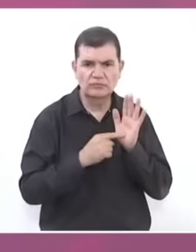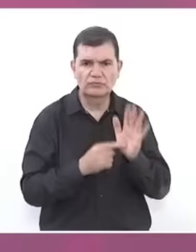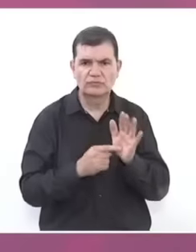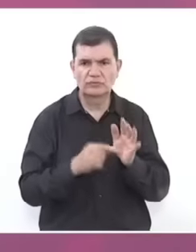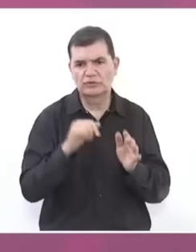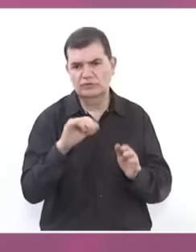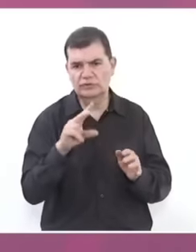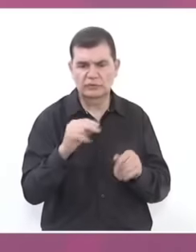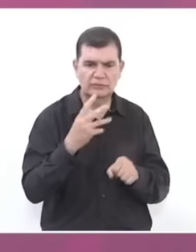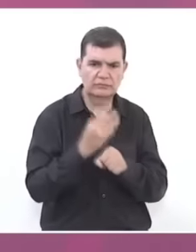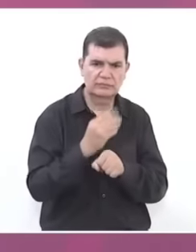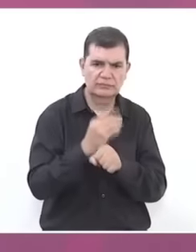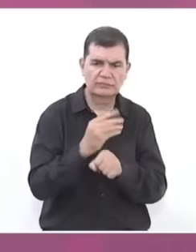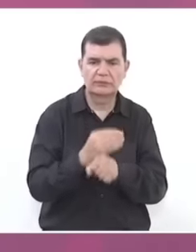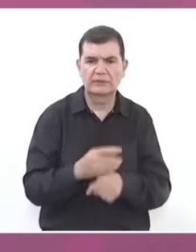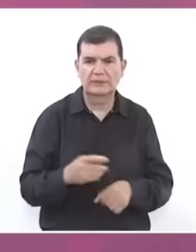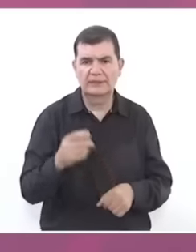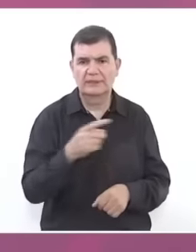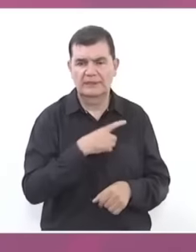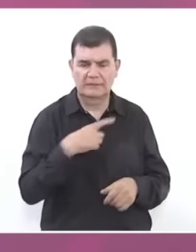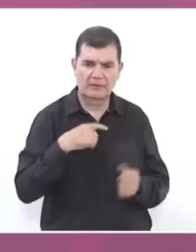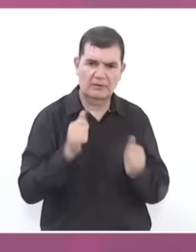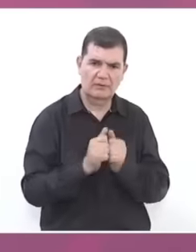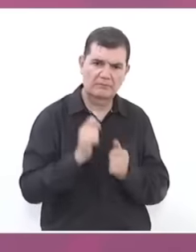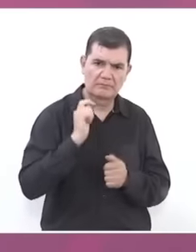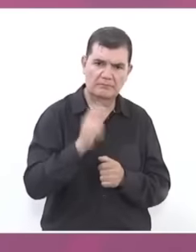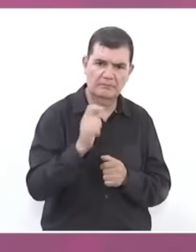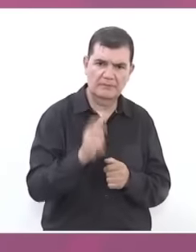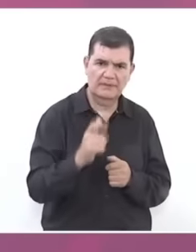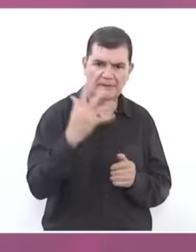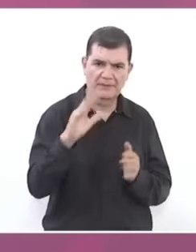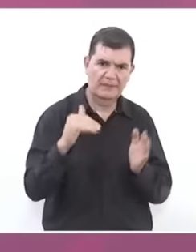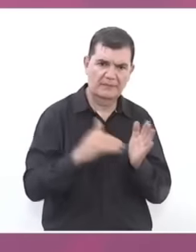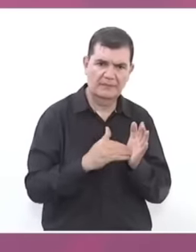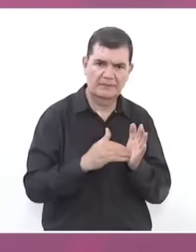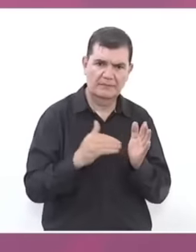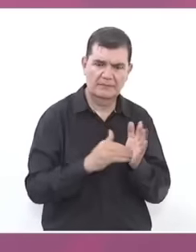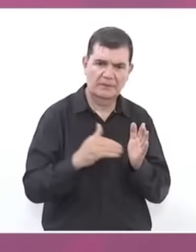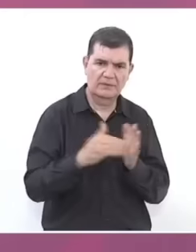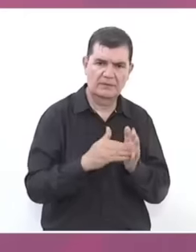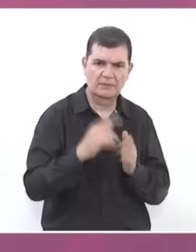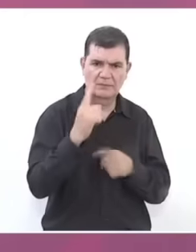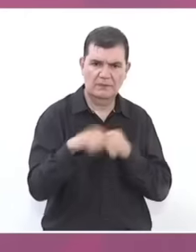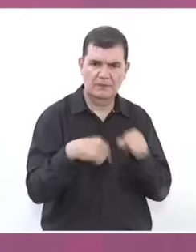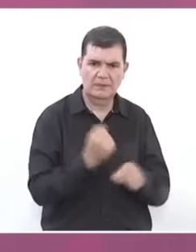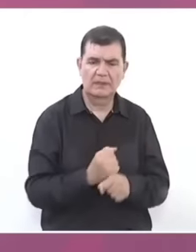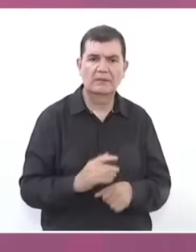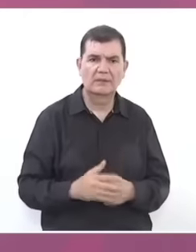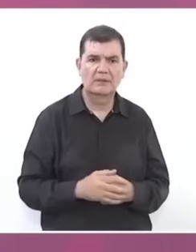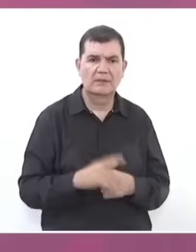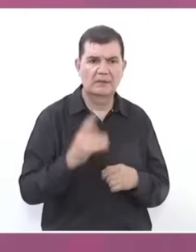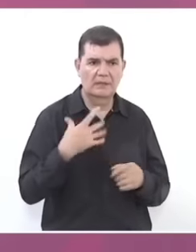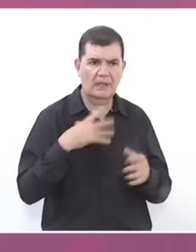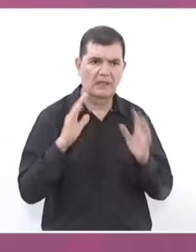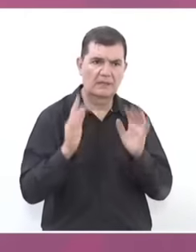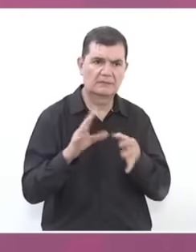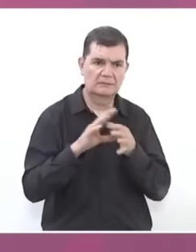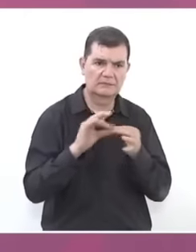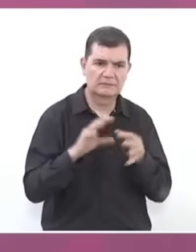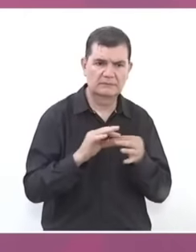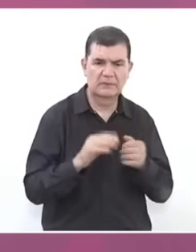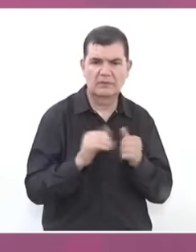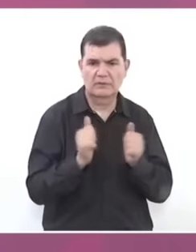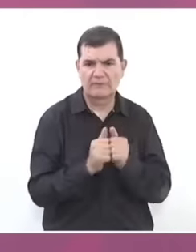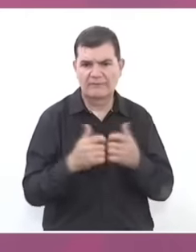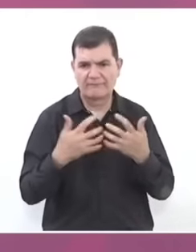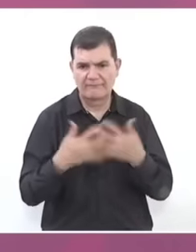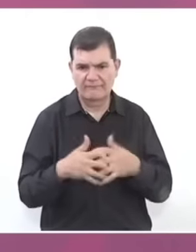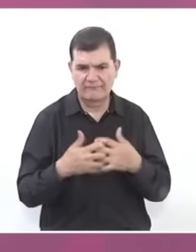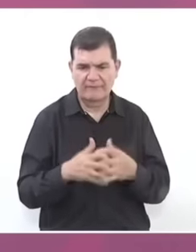maintaining them and we had to pay them 10,000 million a year. We talked to those companies and they were told It's